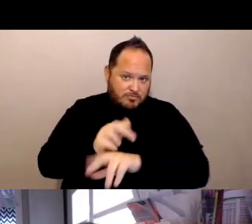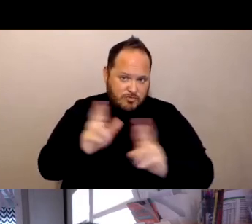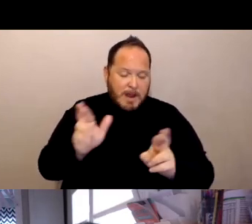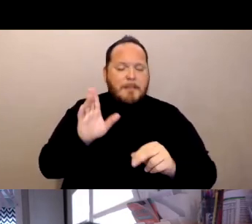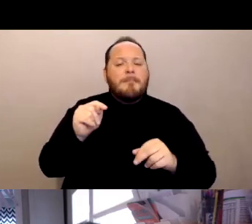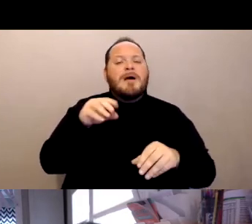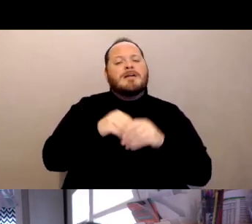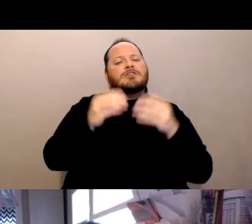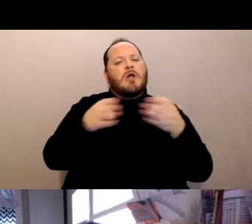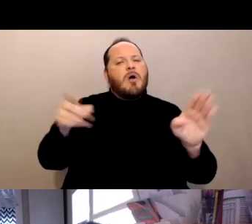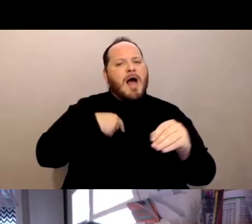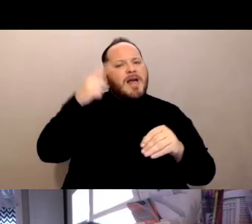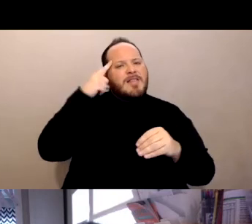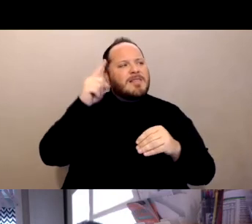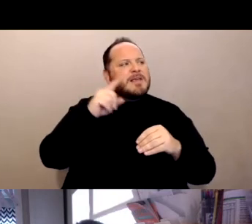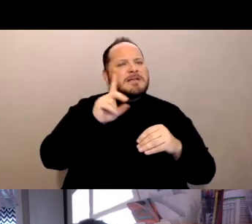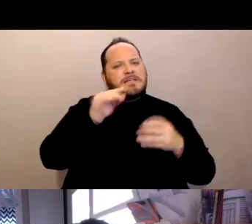considering how rapid everything moved.